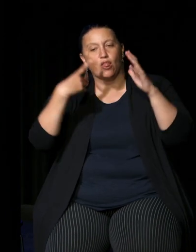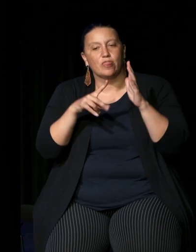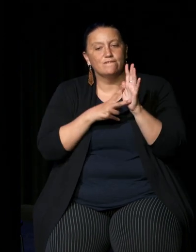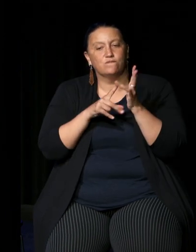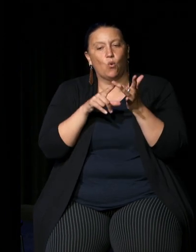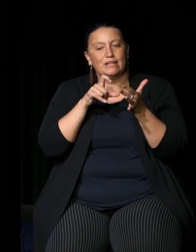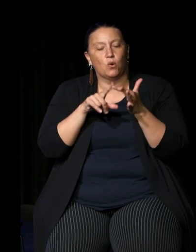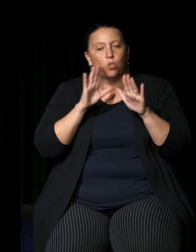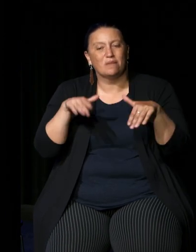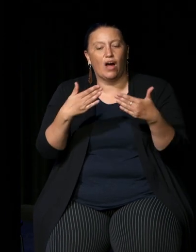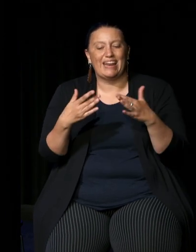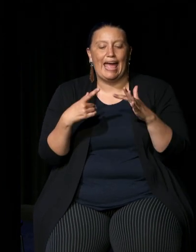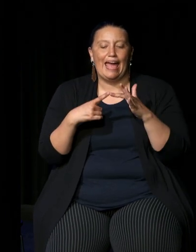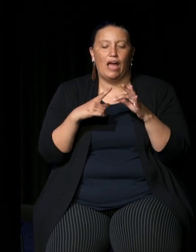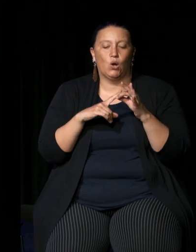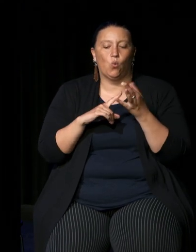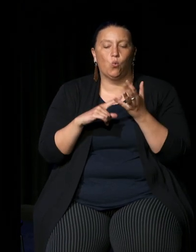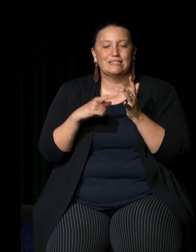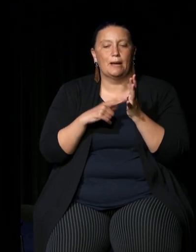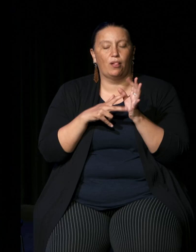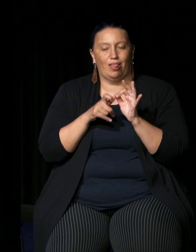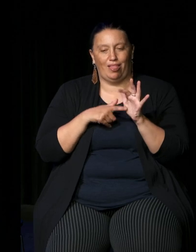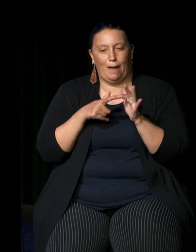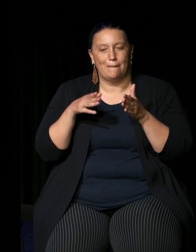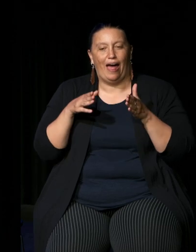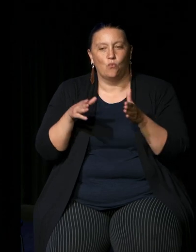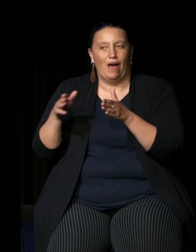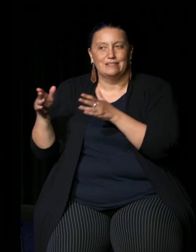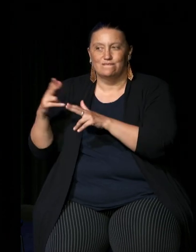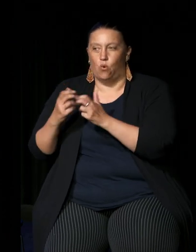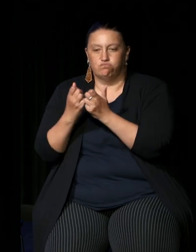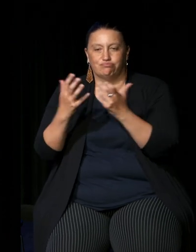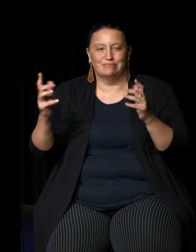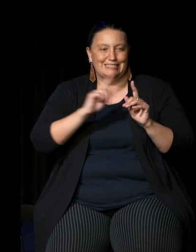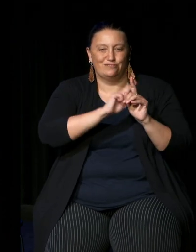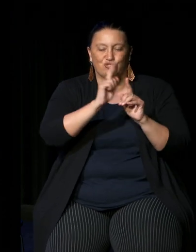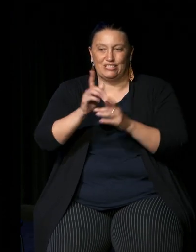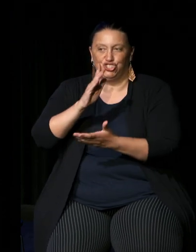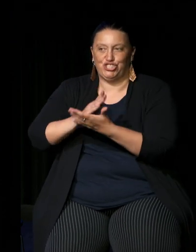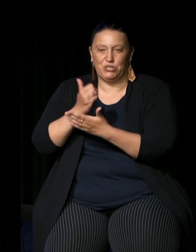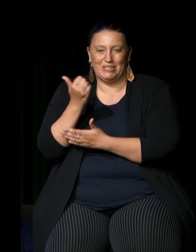pathways to representation of the diverse needs of the many genuine indigenous groups around the